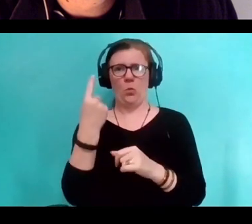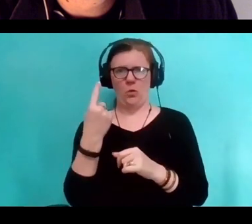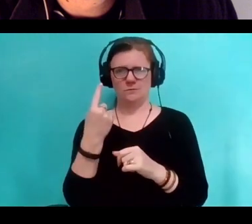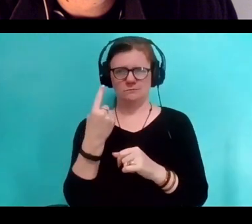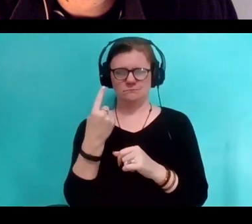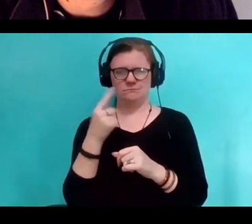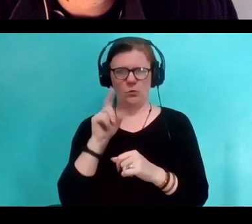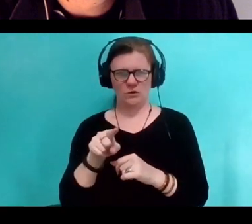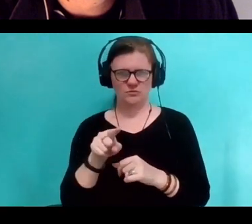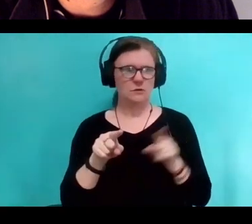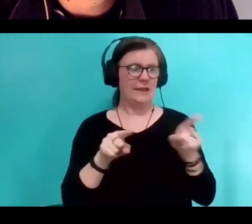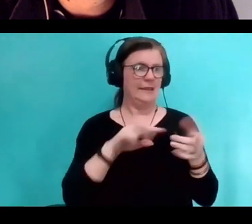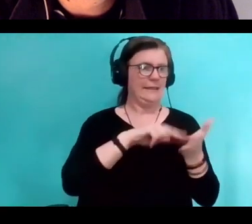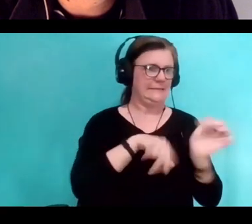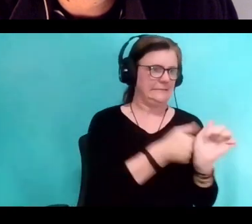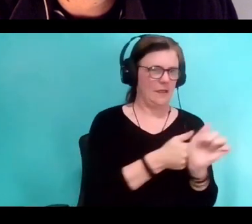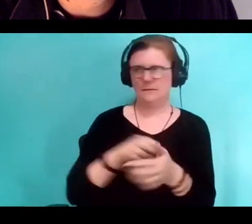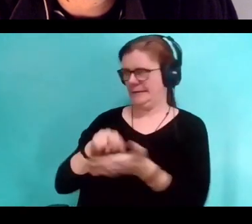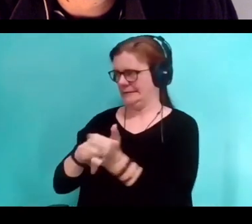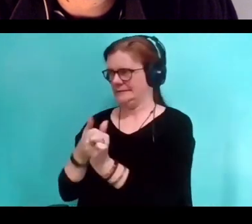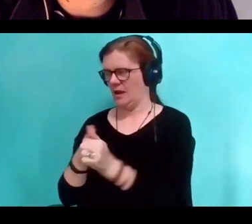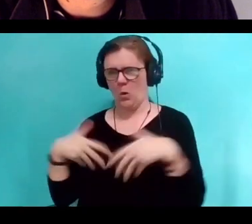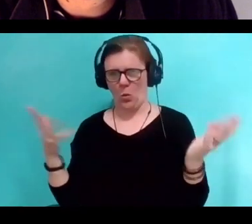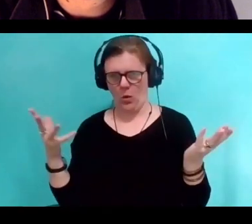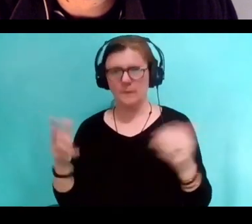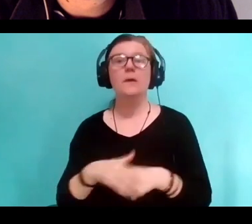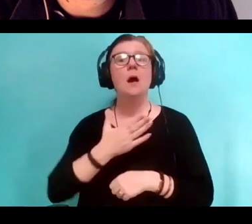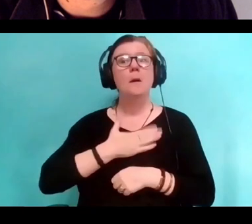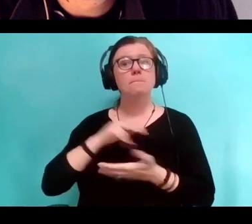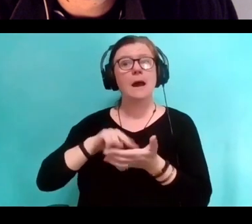But my intent is because I'm coming out of a tradition